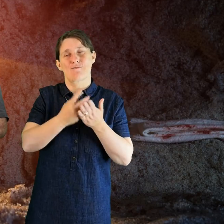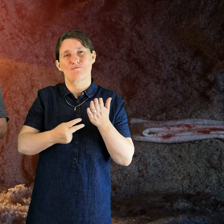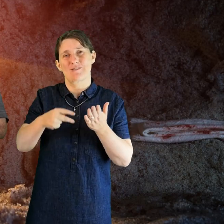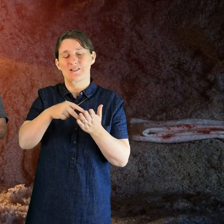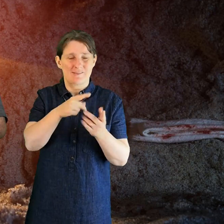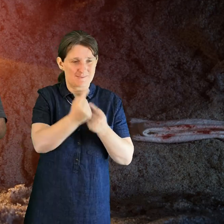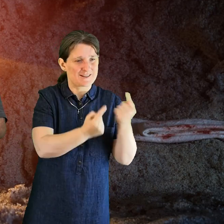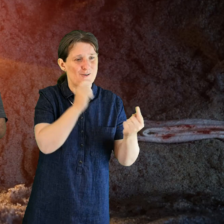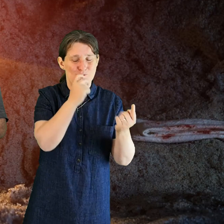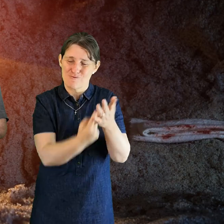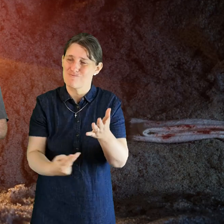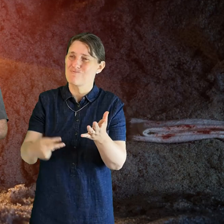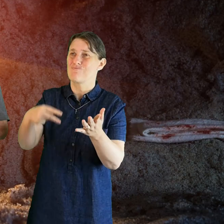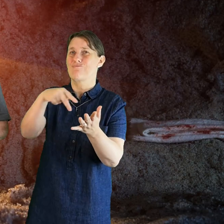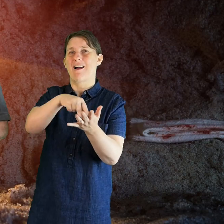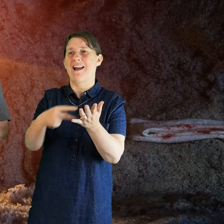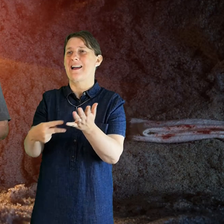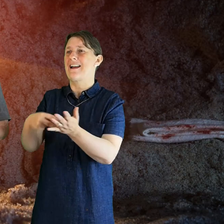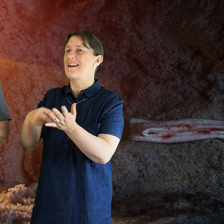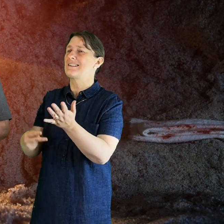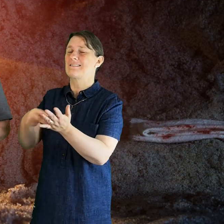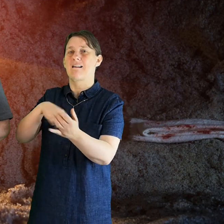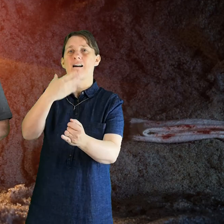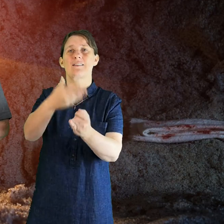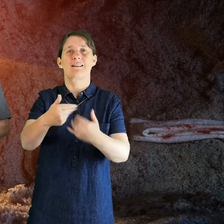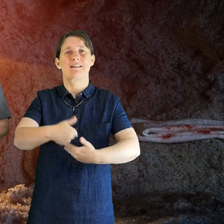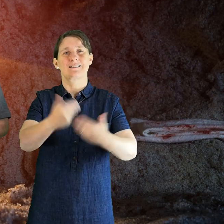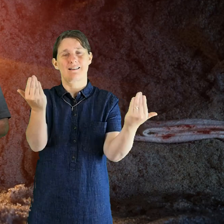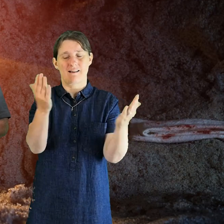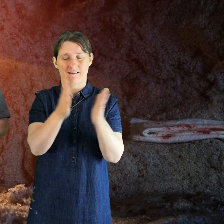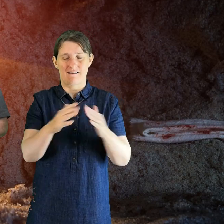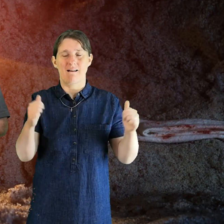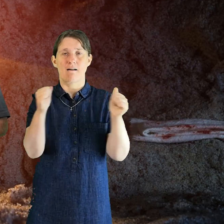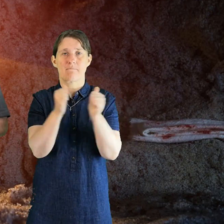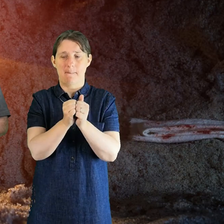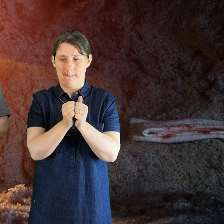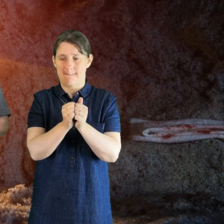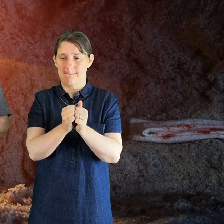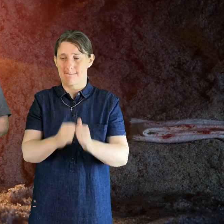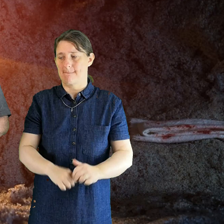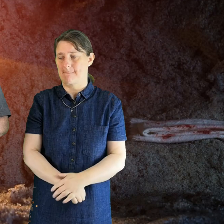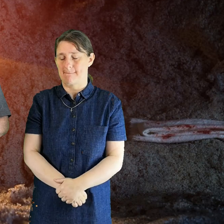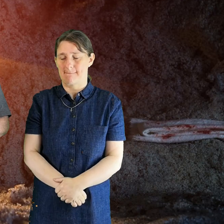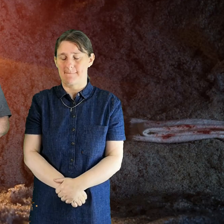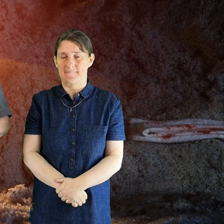on the last day and now will you